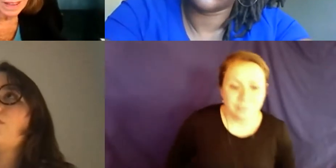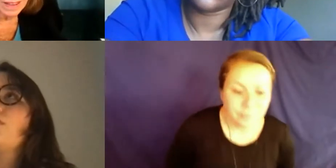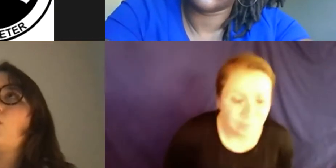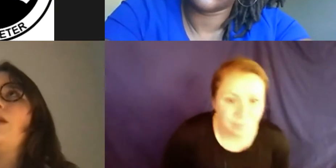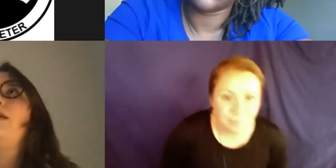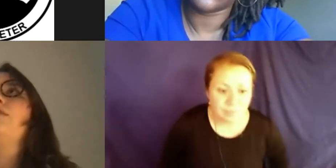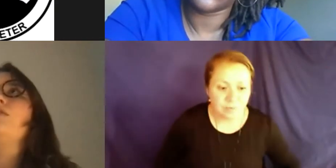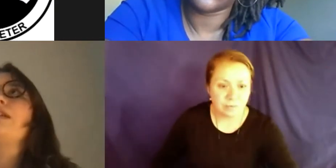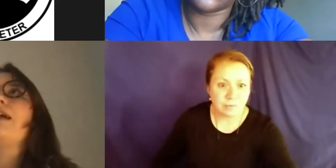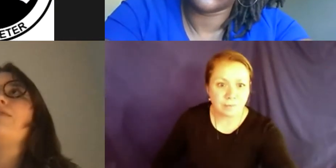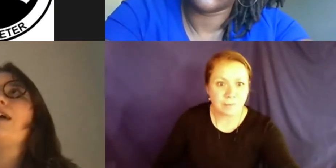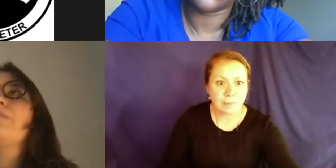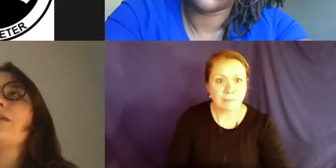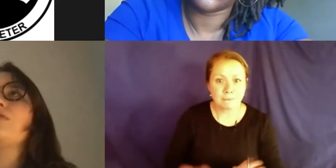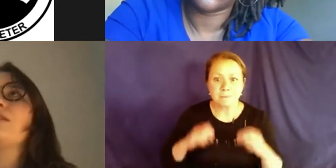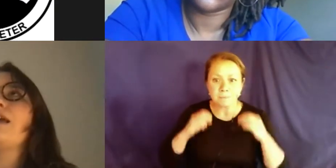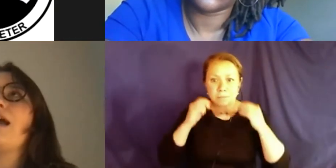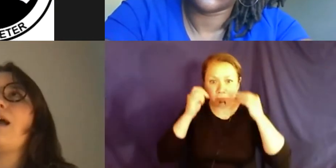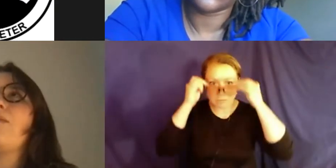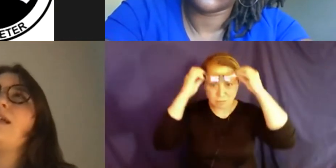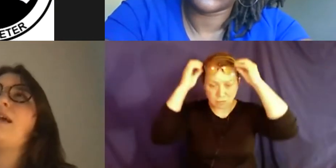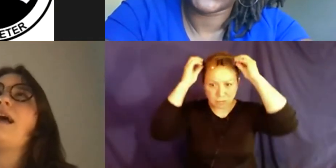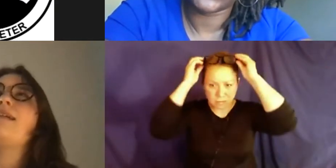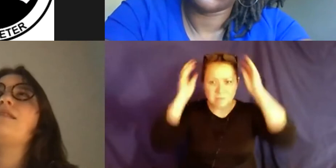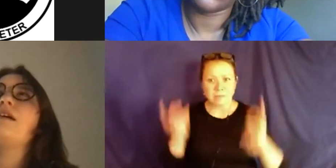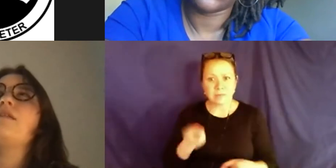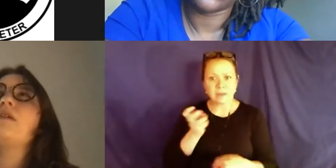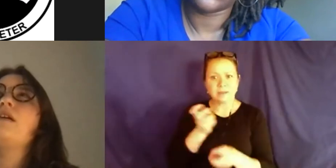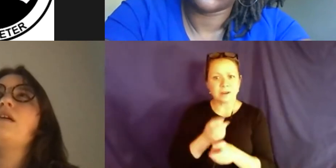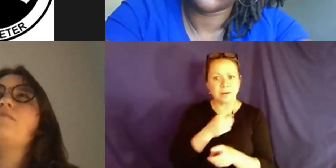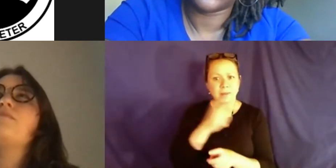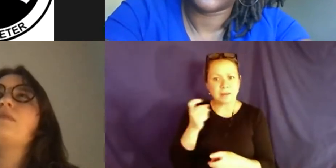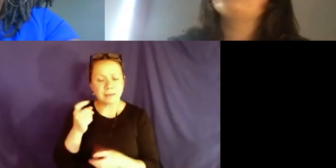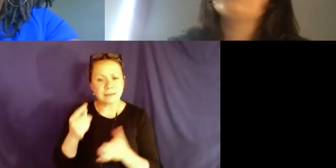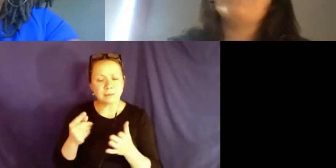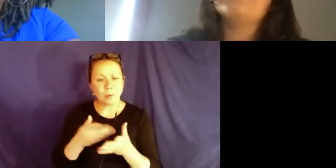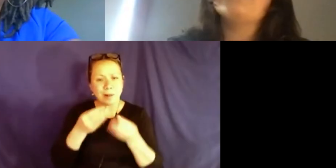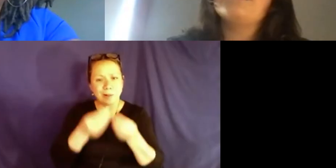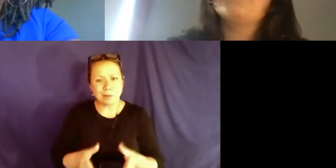human. I feel like it is really hard because